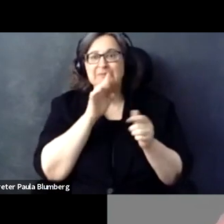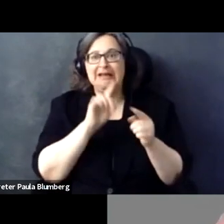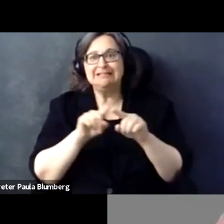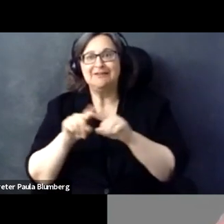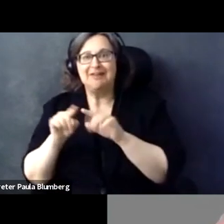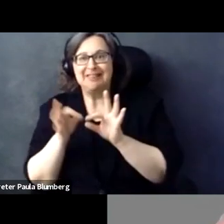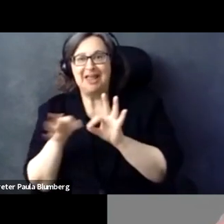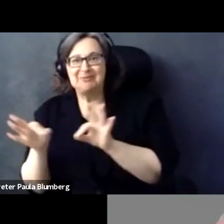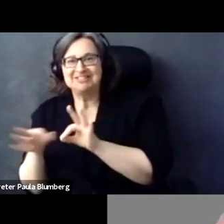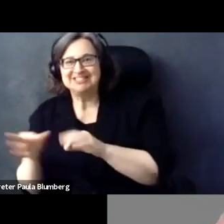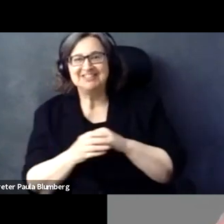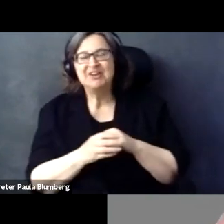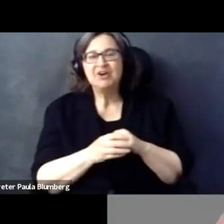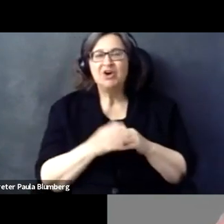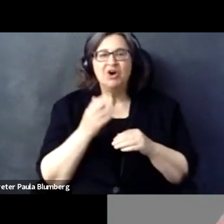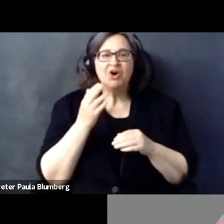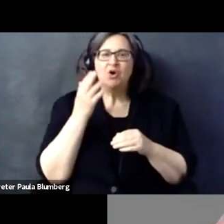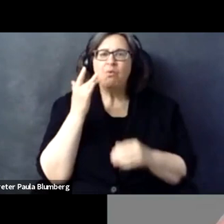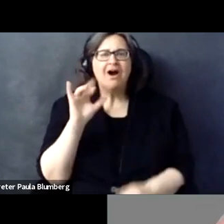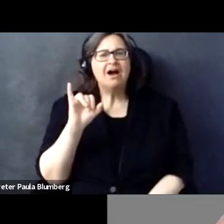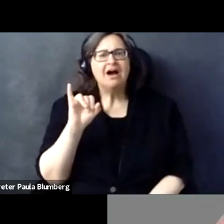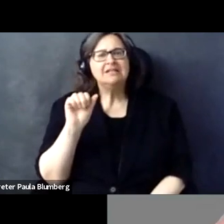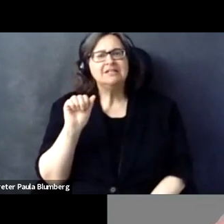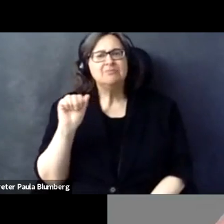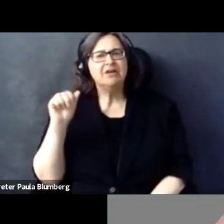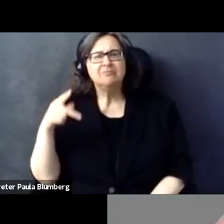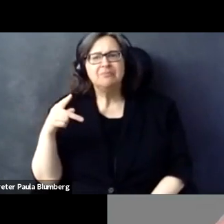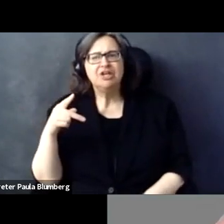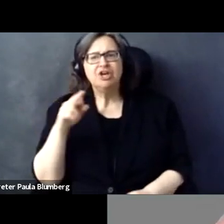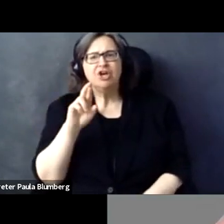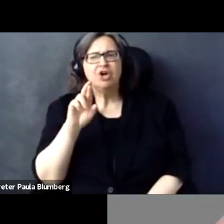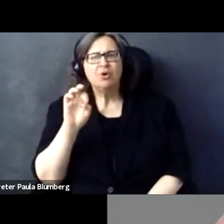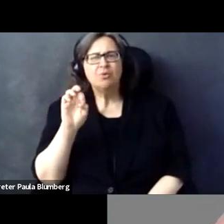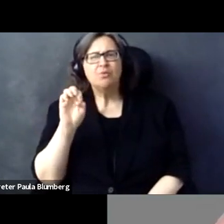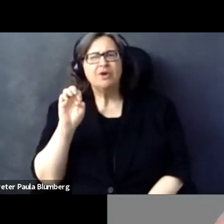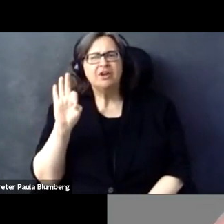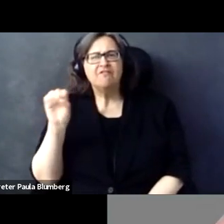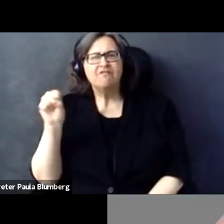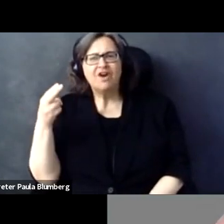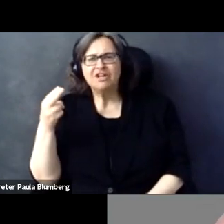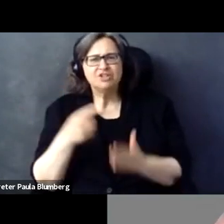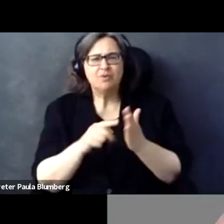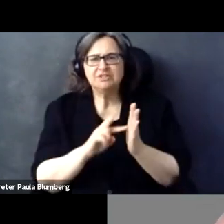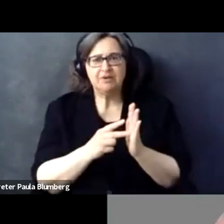And now I promise to stop doing that because it will take too long if I continue.